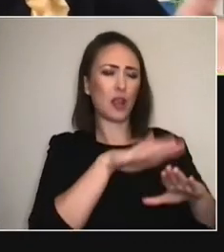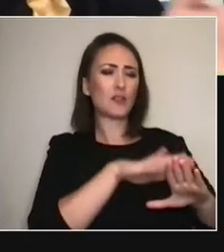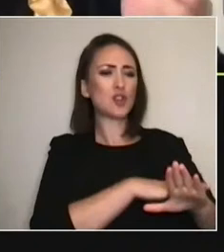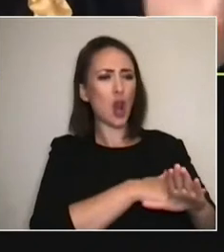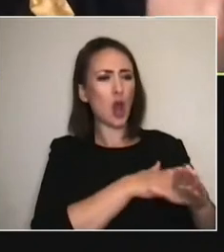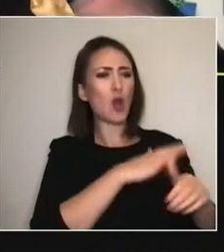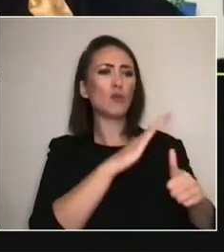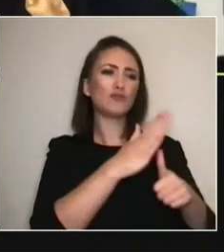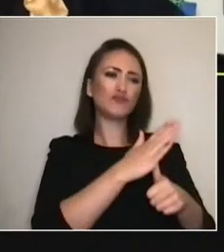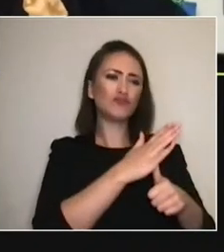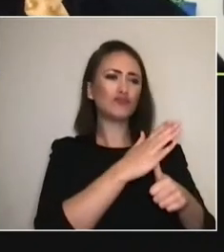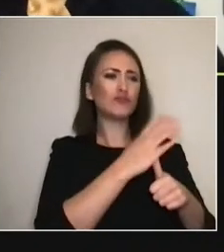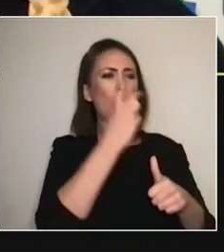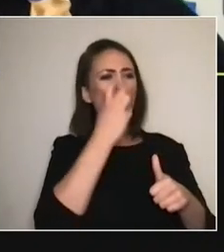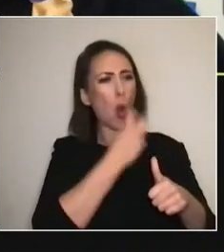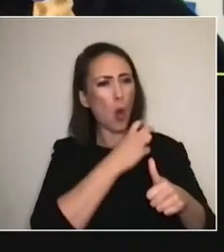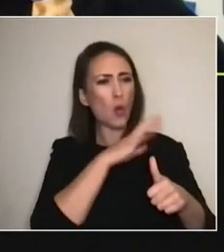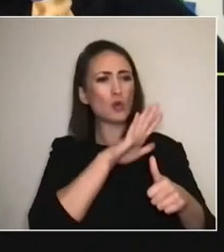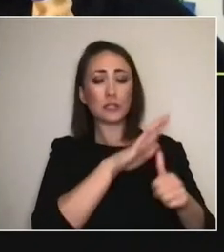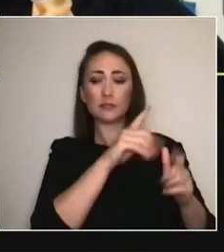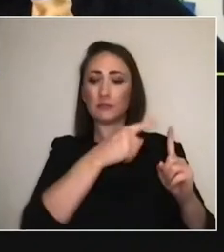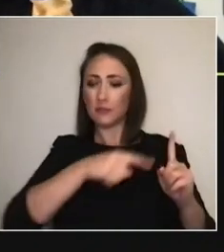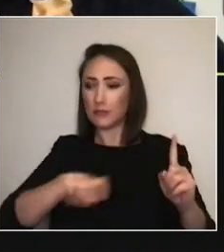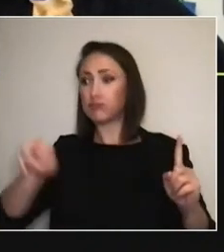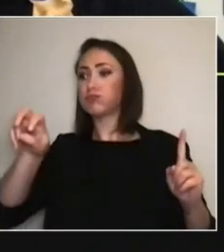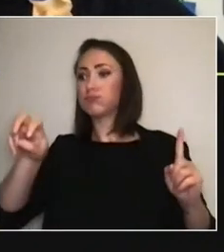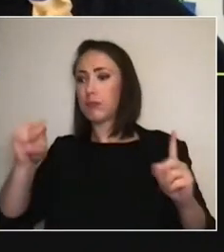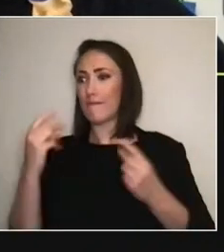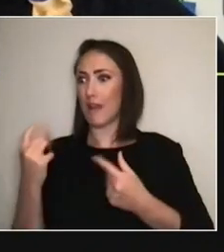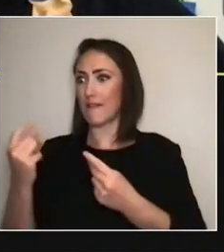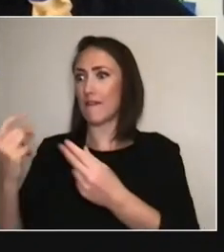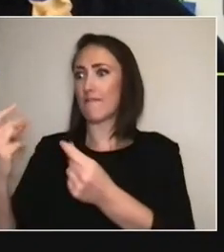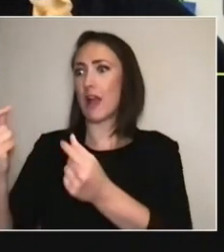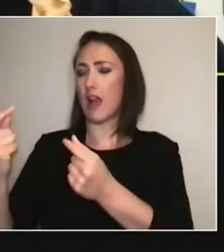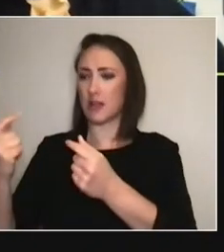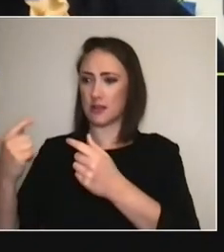you know, kind of, old-new, or whatever that means, yeah.